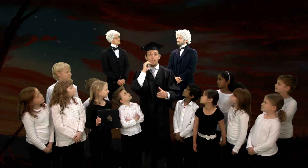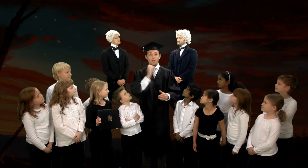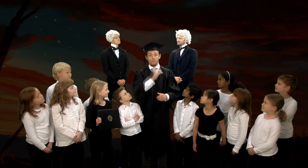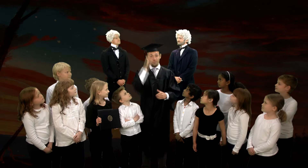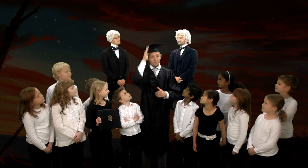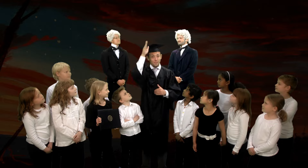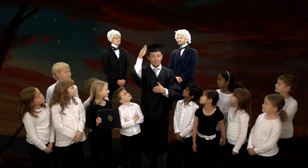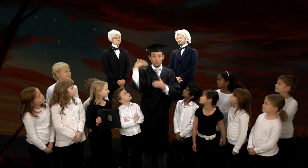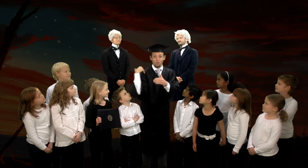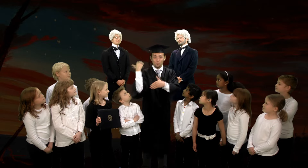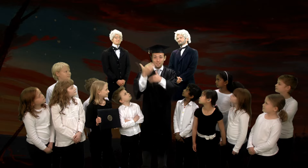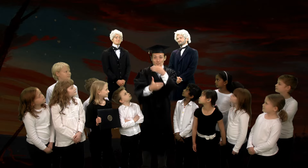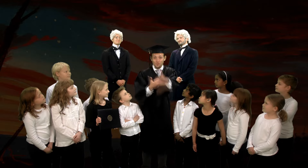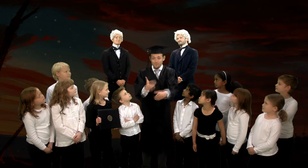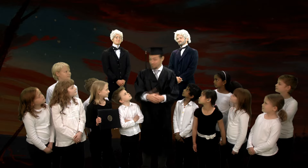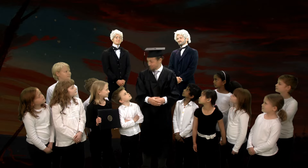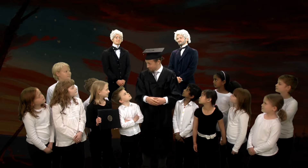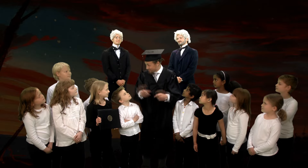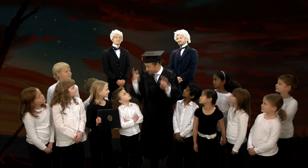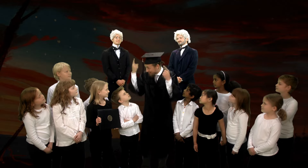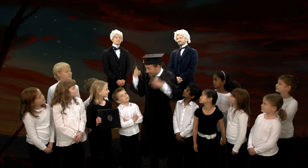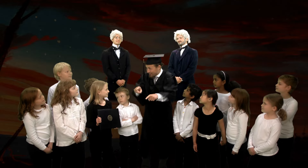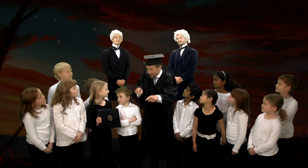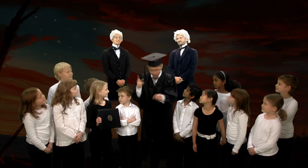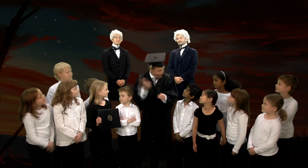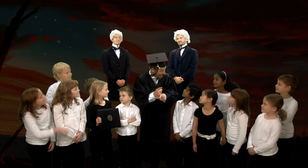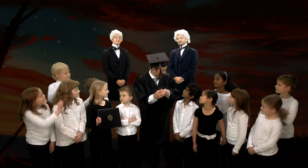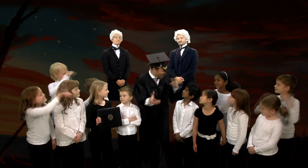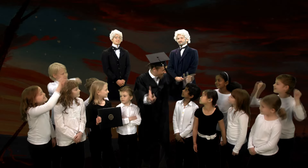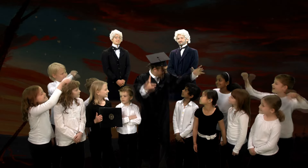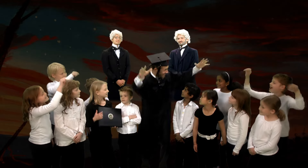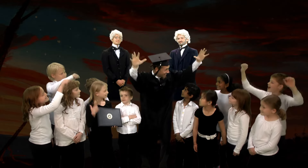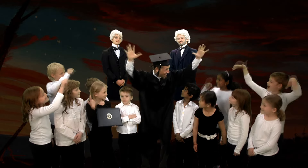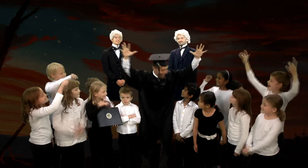passing them on to future generations. Don't you agree?